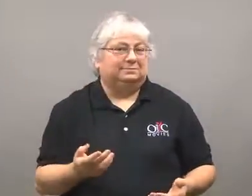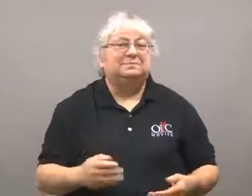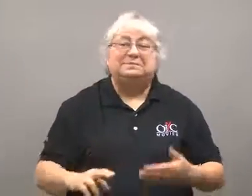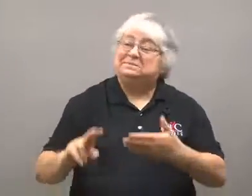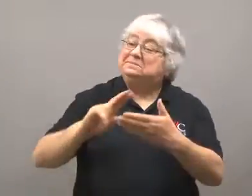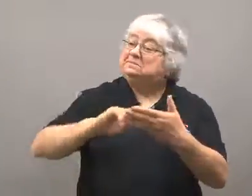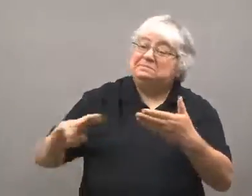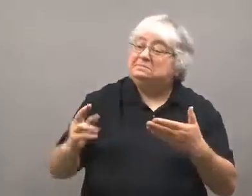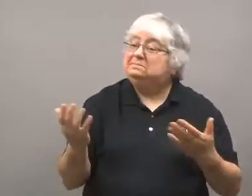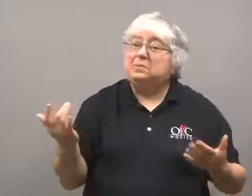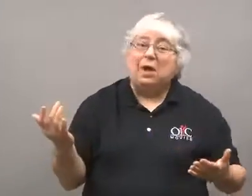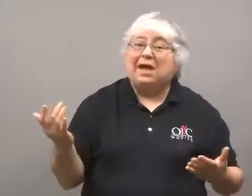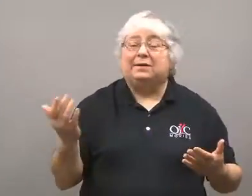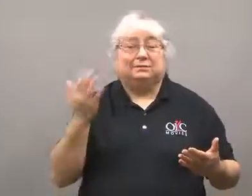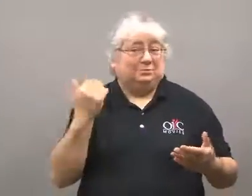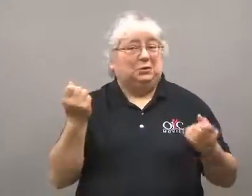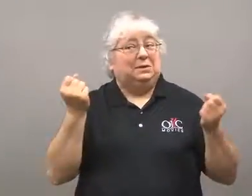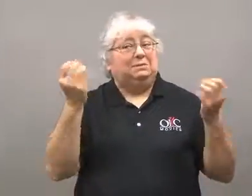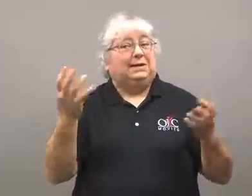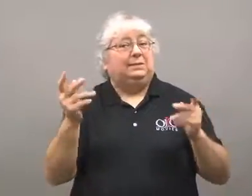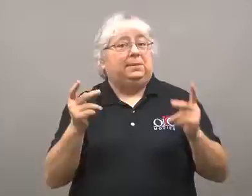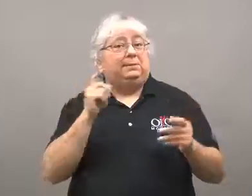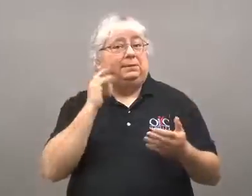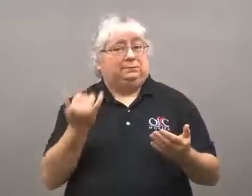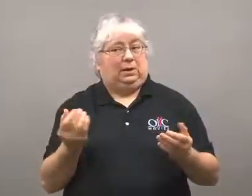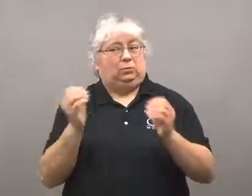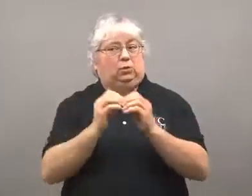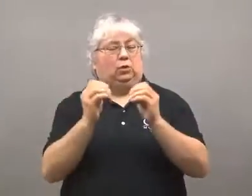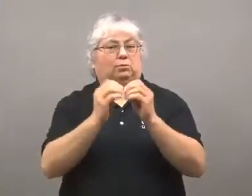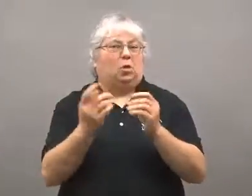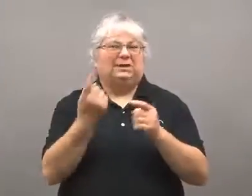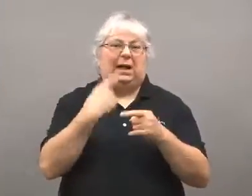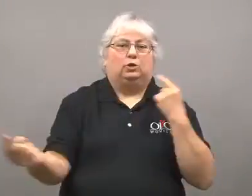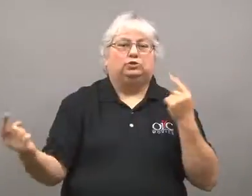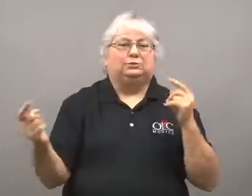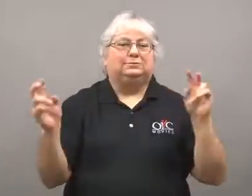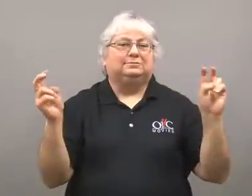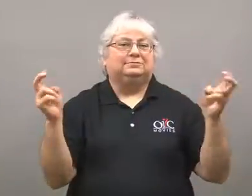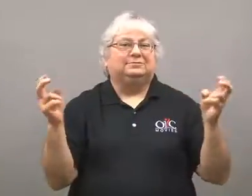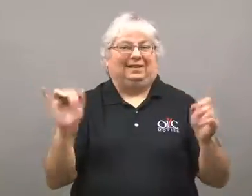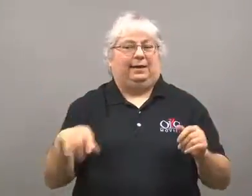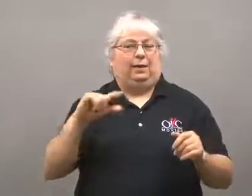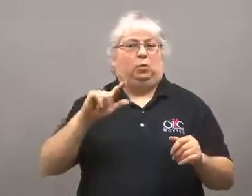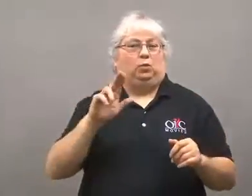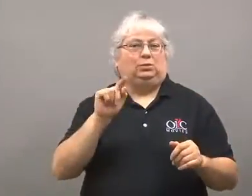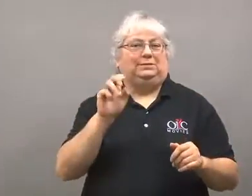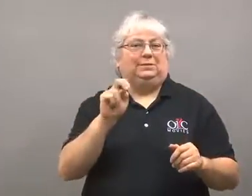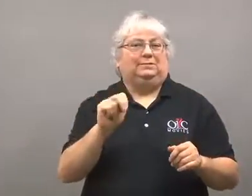More products are being labeled because more people have allergies.